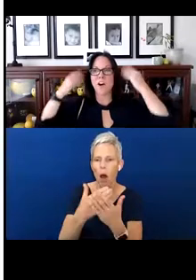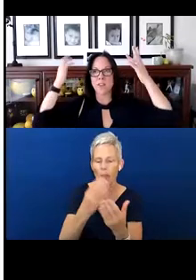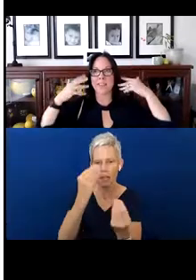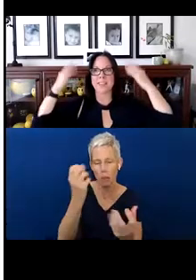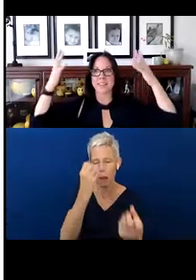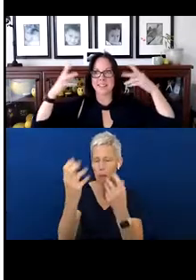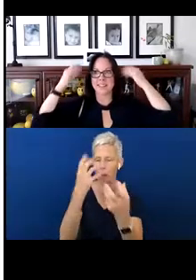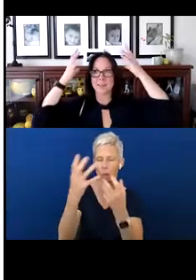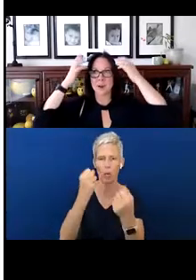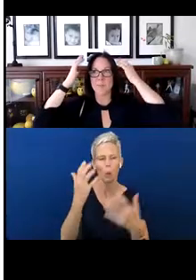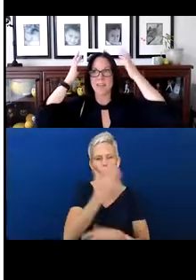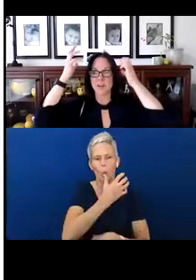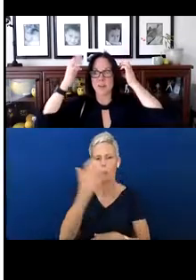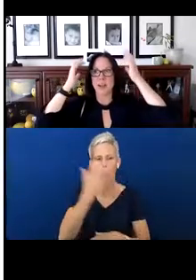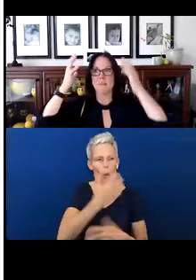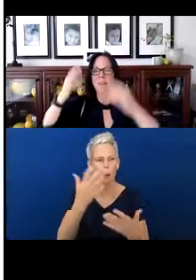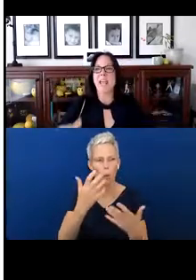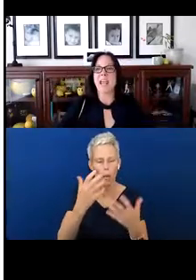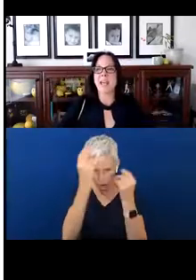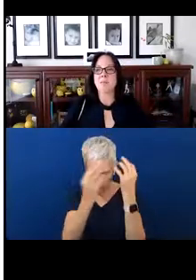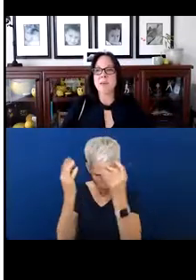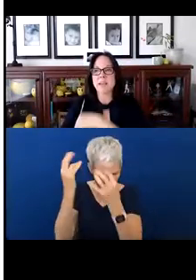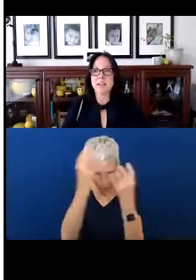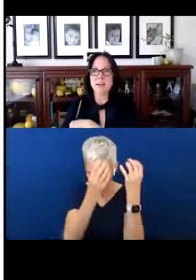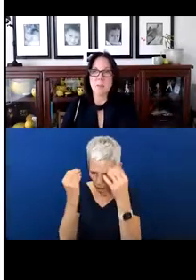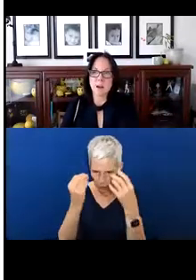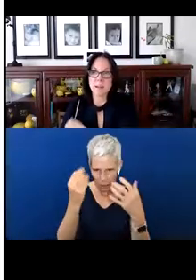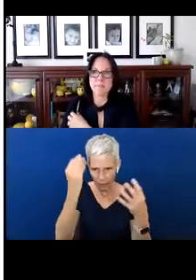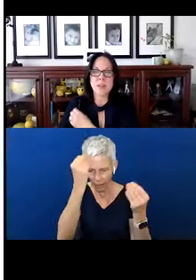these things, like I said, start bubbling in your brain and we tuck it in our pocket,